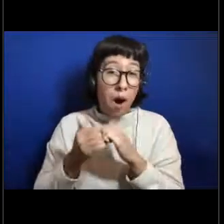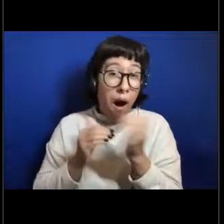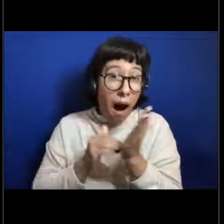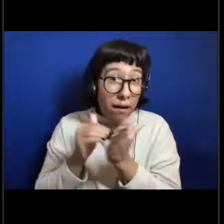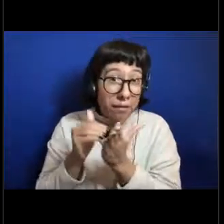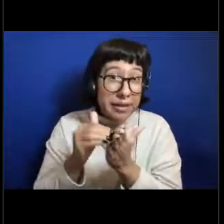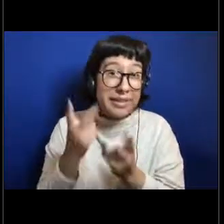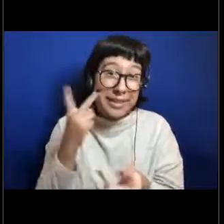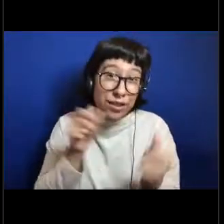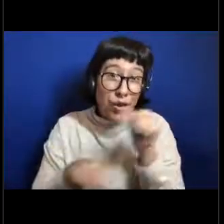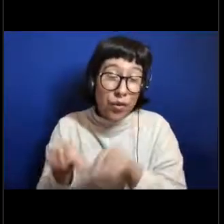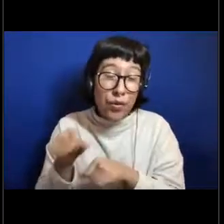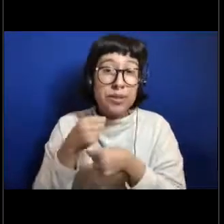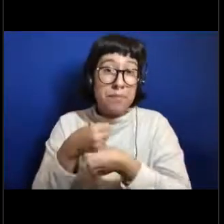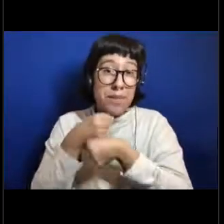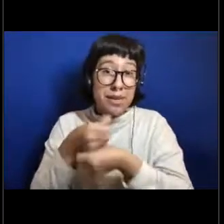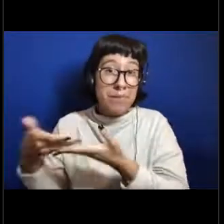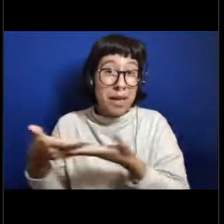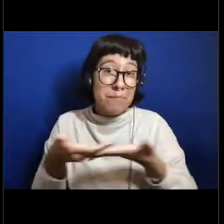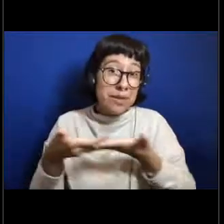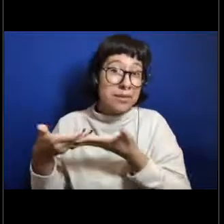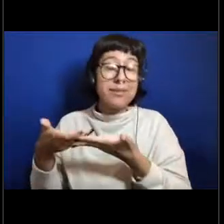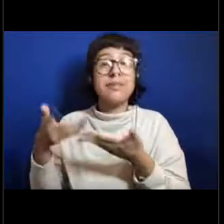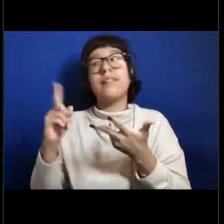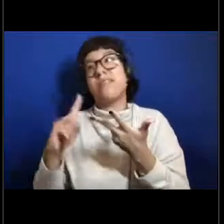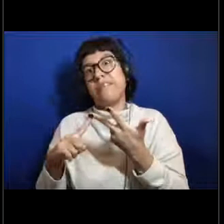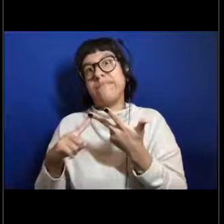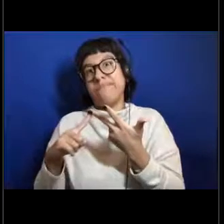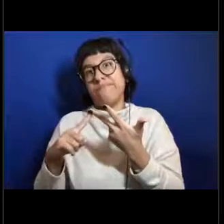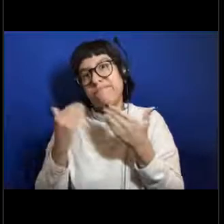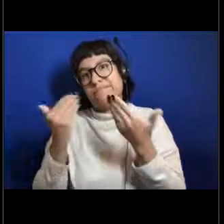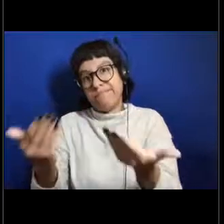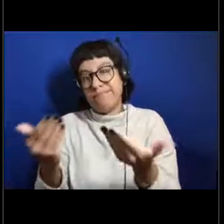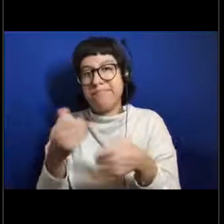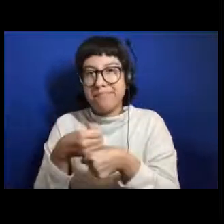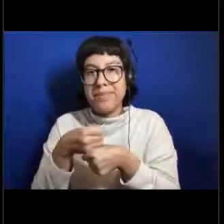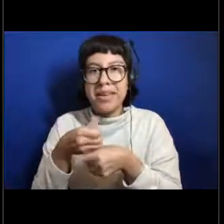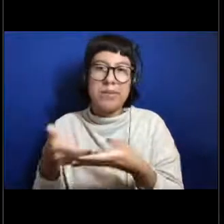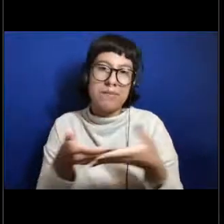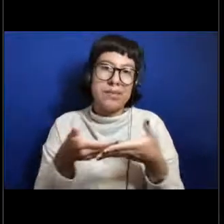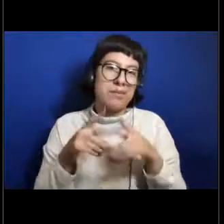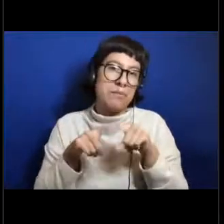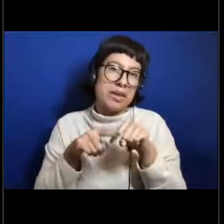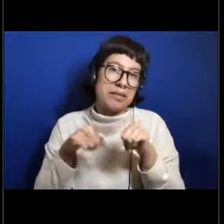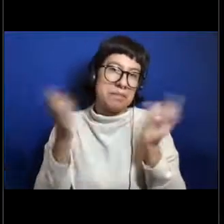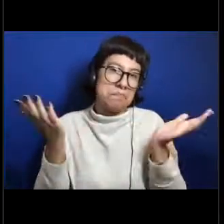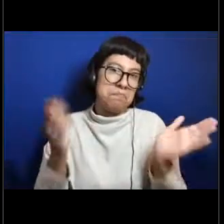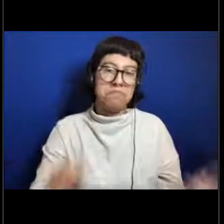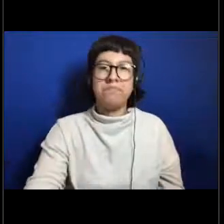and then potentially get to interact with each other. So it just depends. [Grace] Great, yeah.